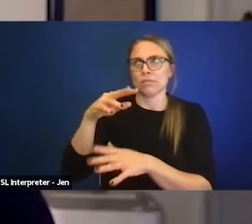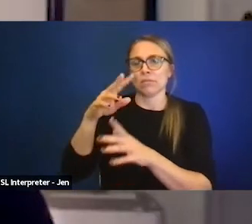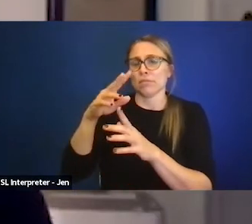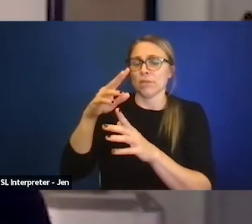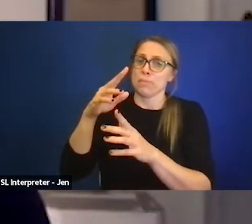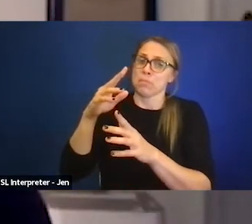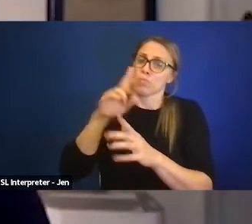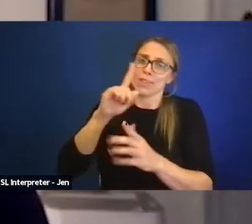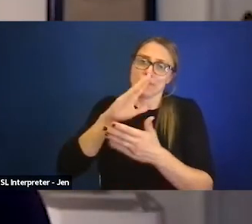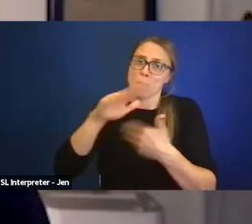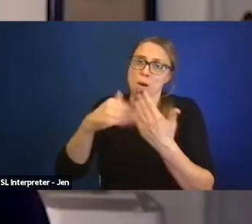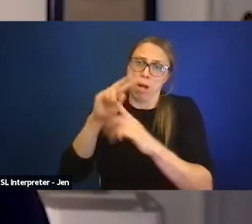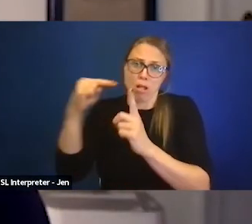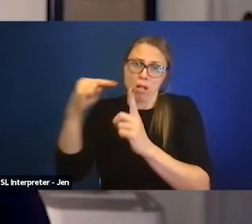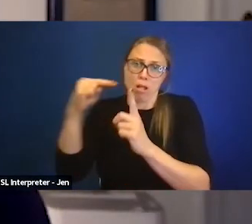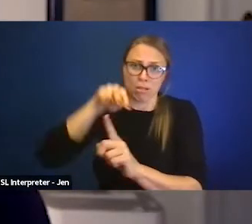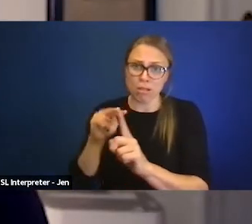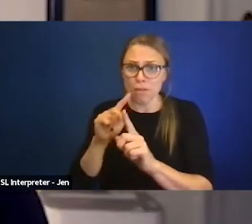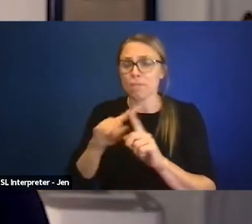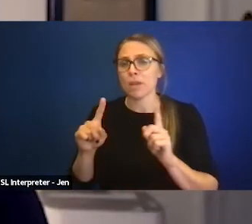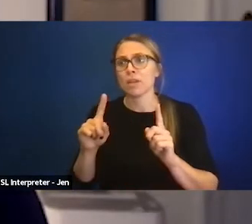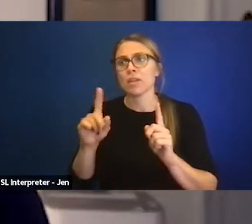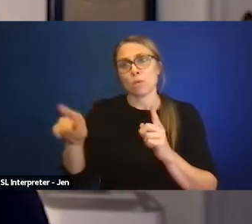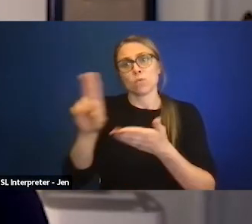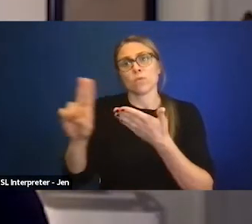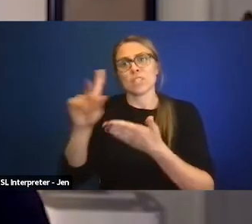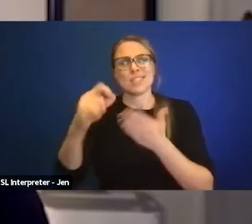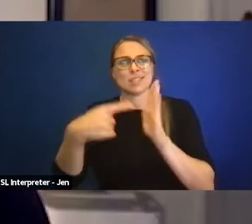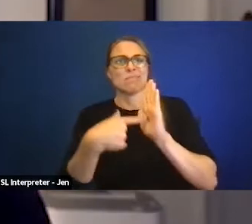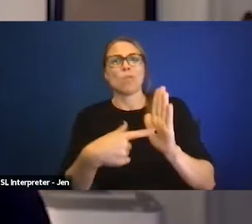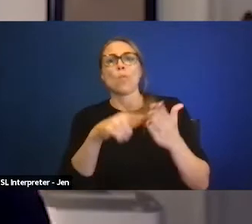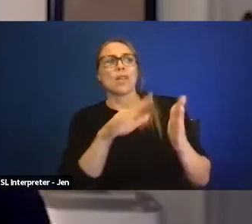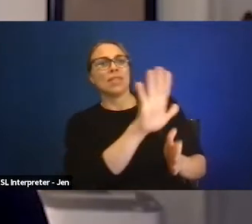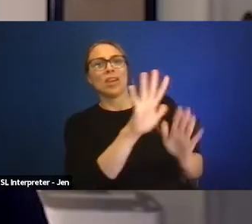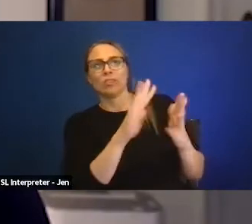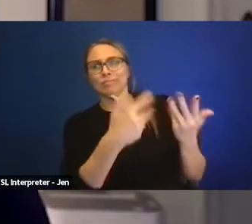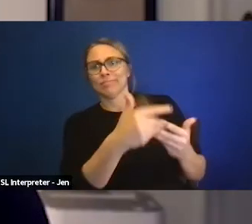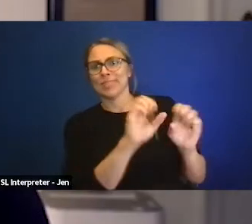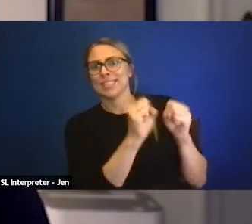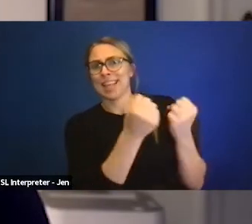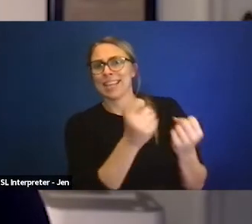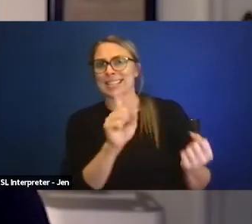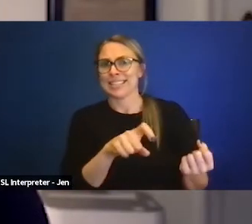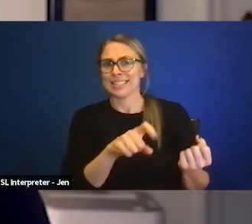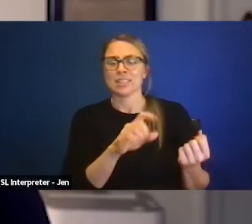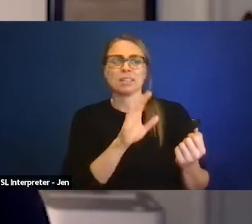but they need to reflect what the society needs, the knowledge that the society needs.